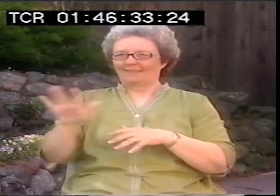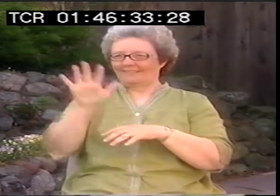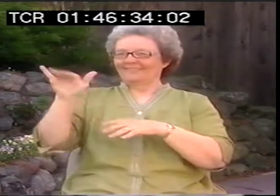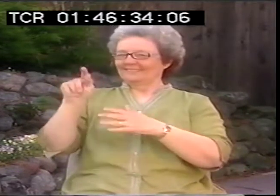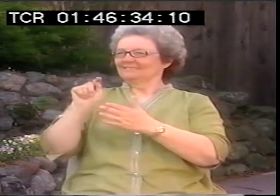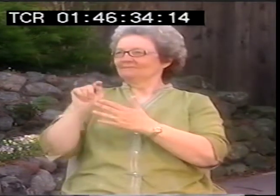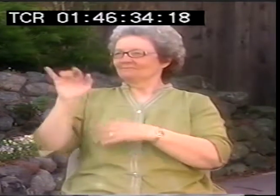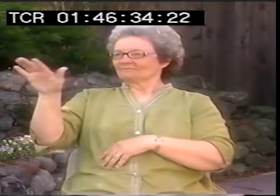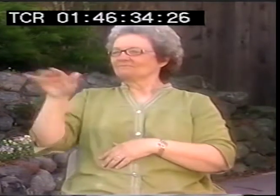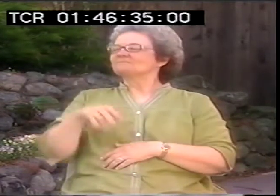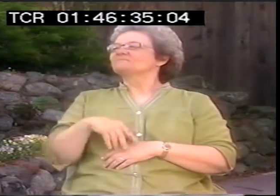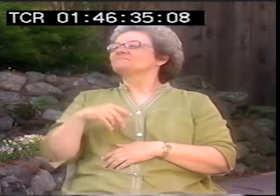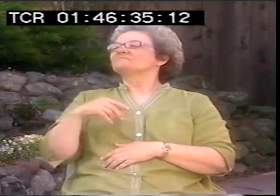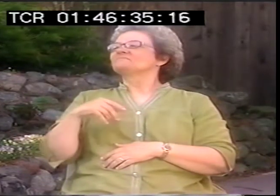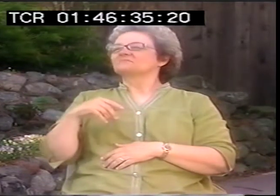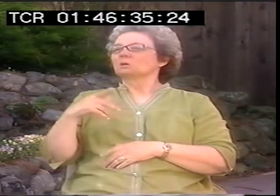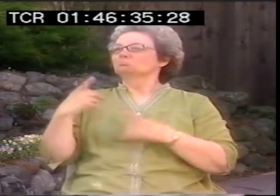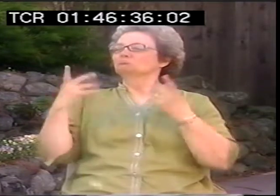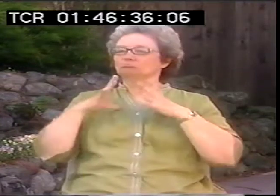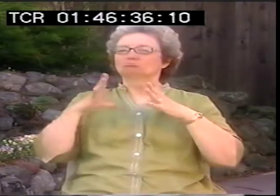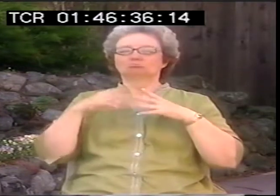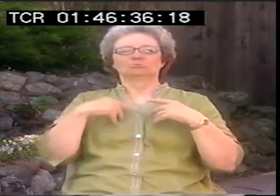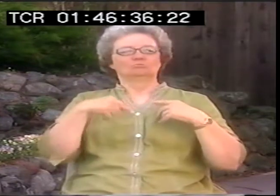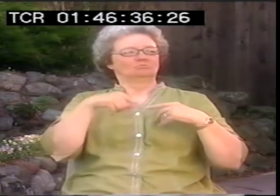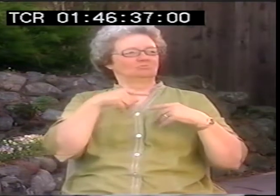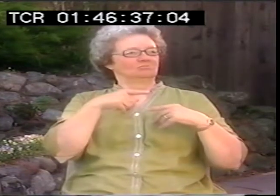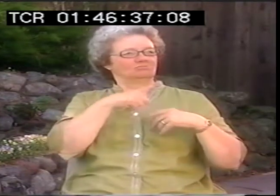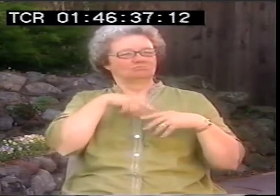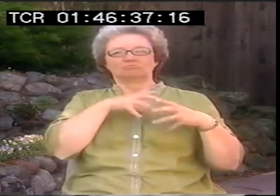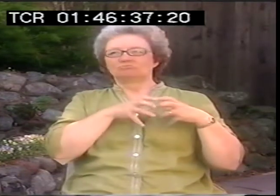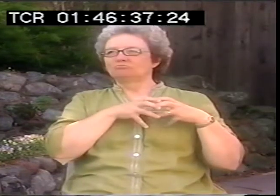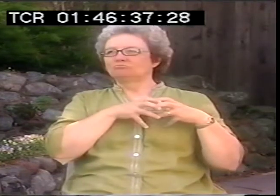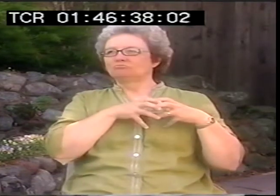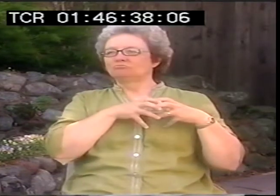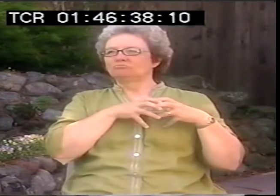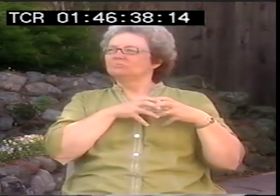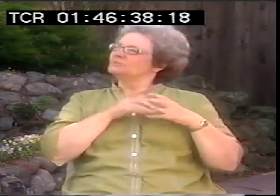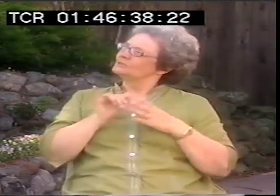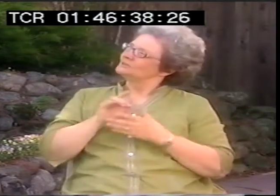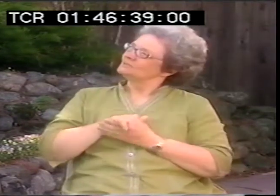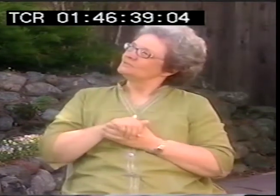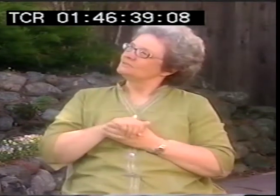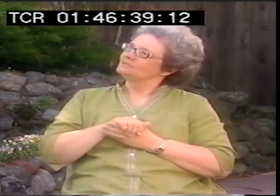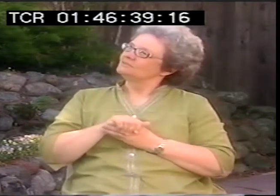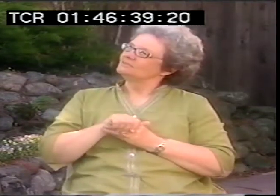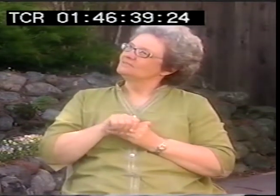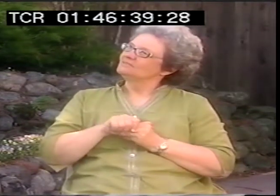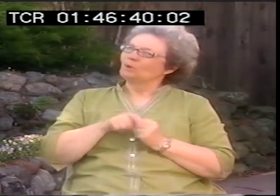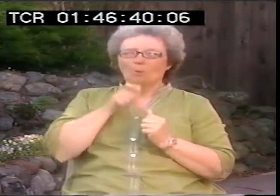But anyway, we agreed to meet in Reno. He was working with Washoe, the chimpanzee, out there at that time.